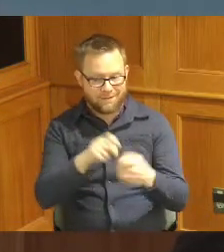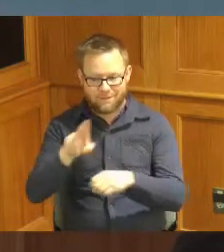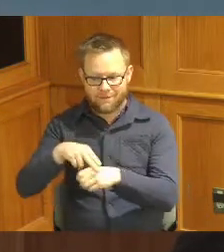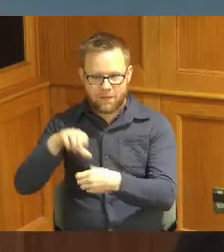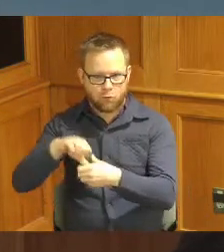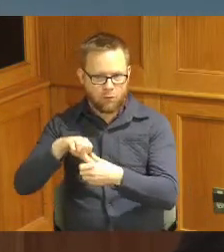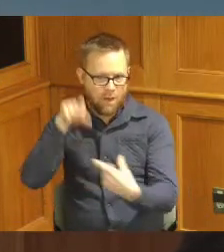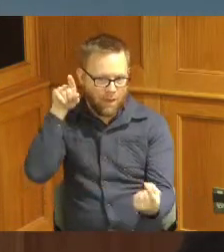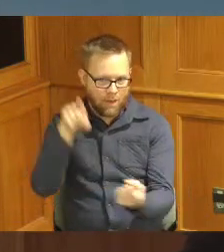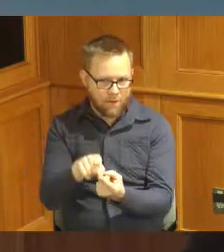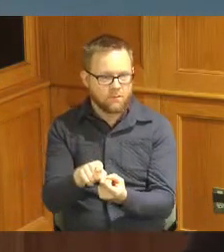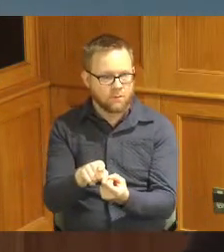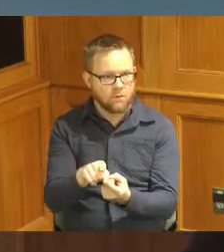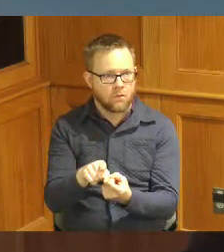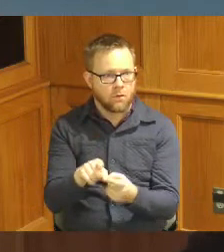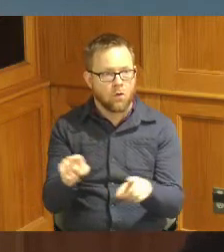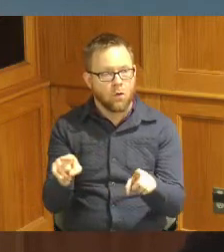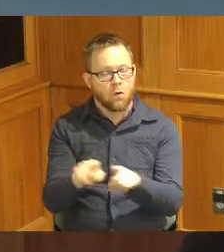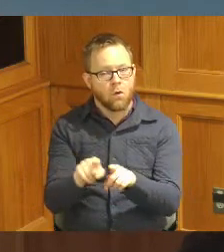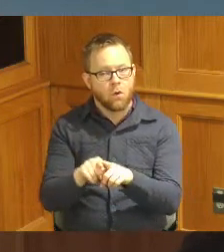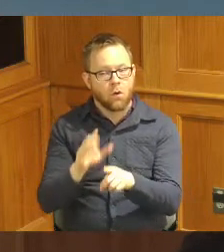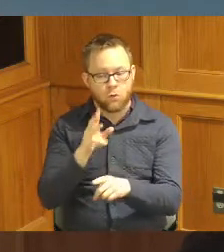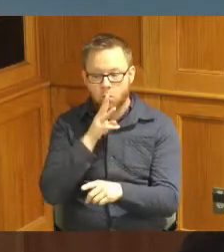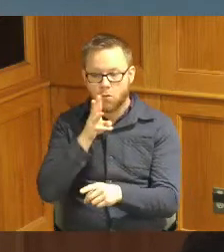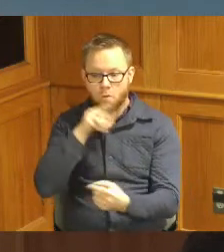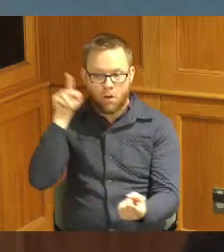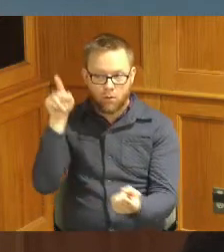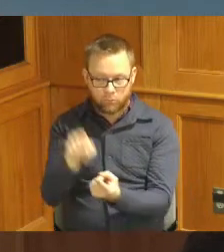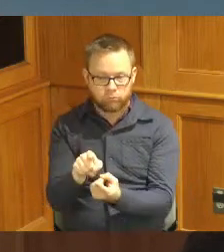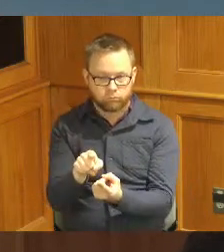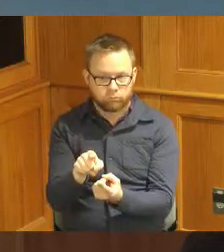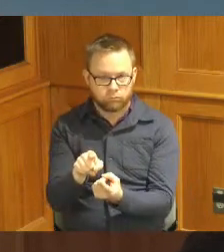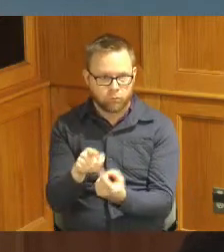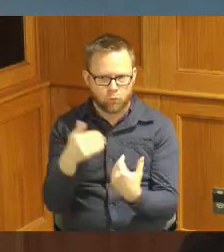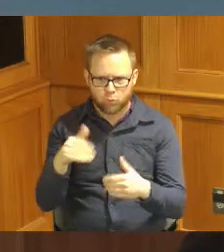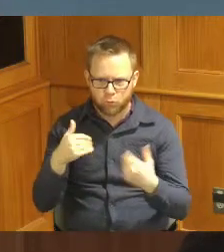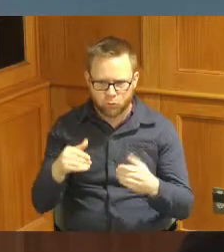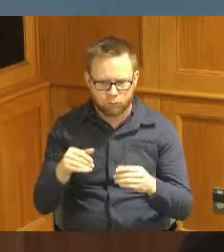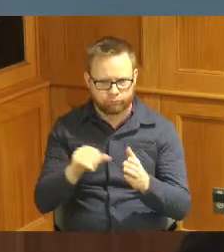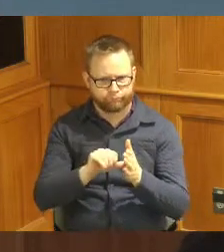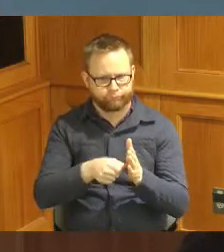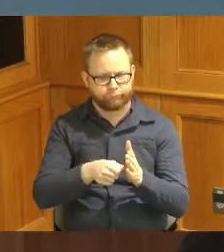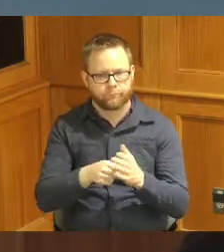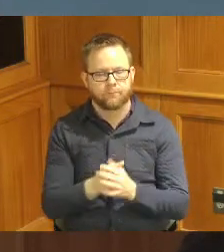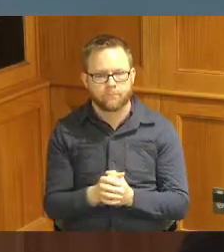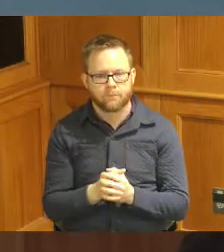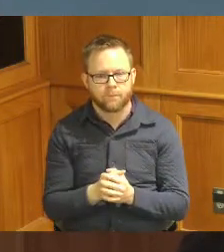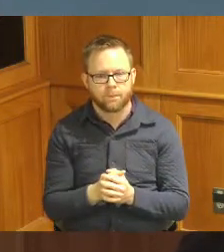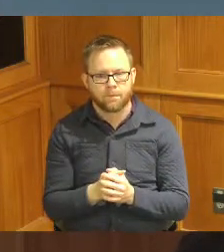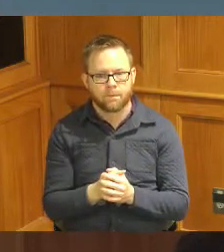as long as a reduction in our usage of water has been very large as well as the relationship over